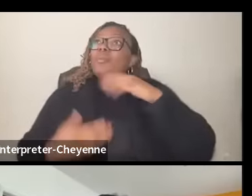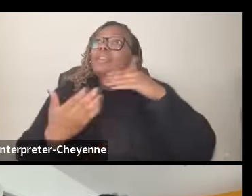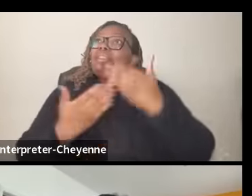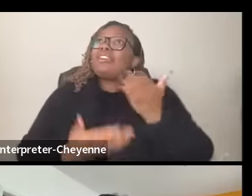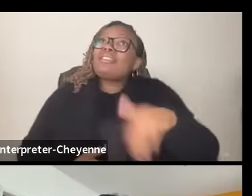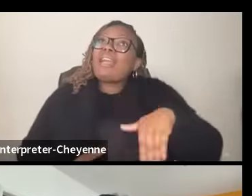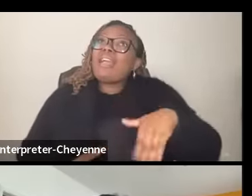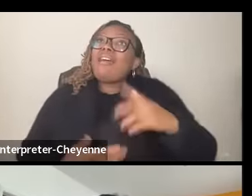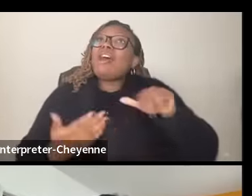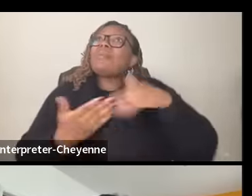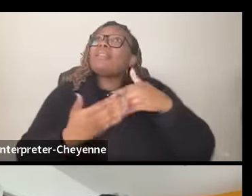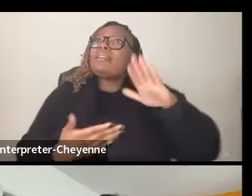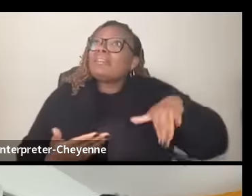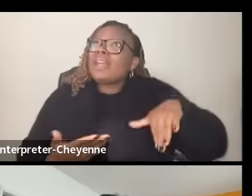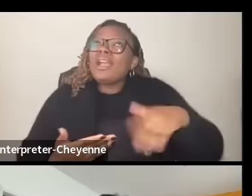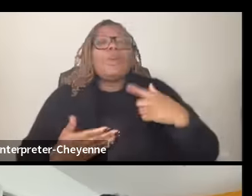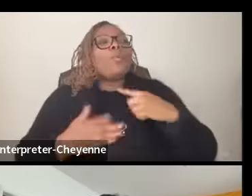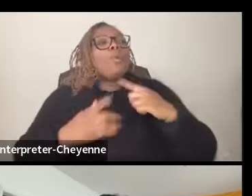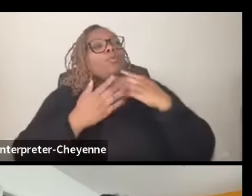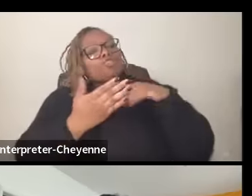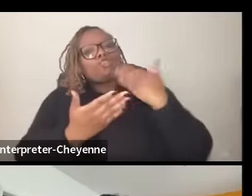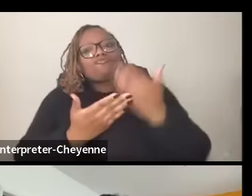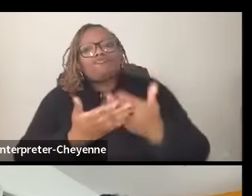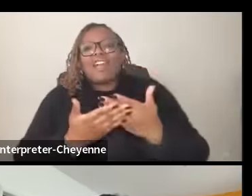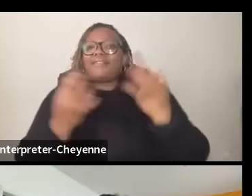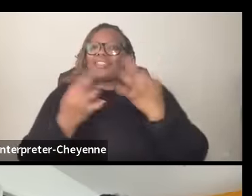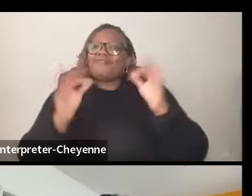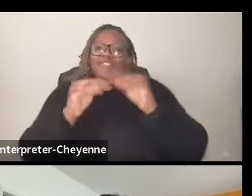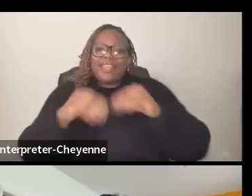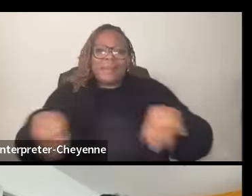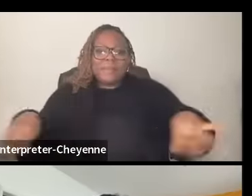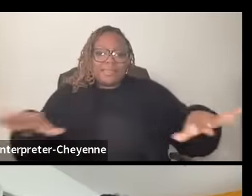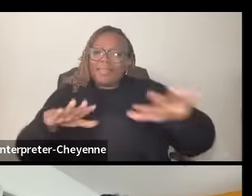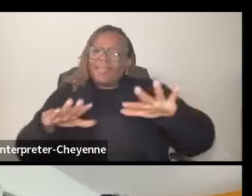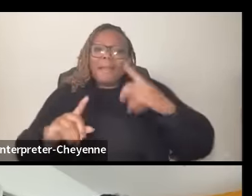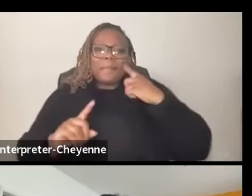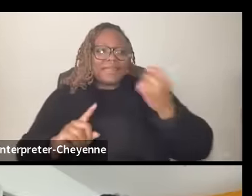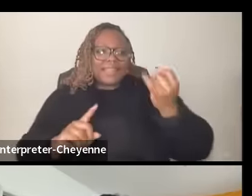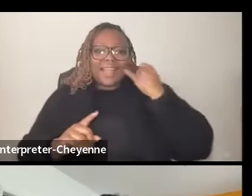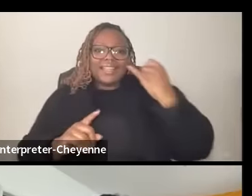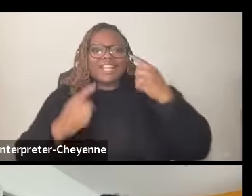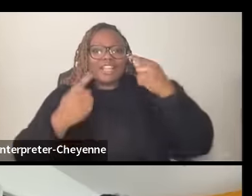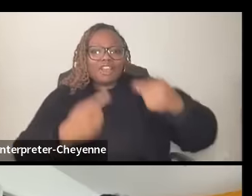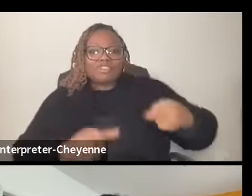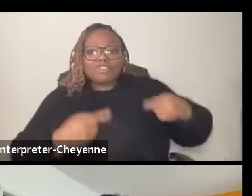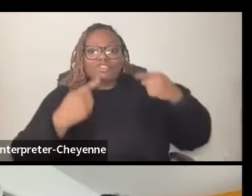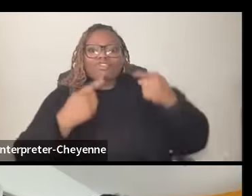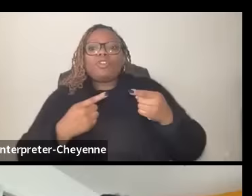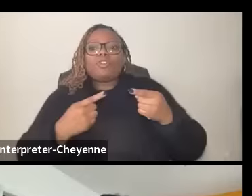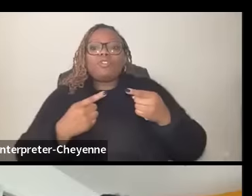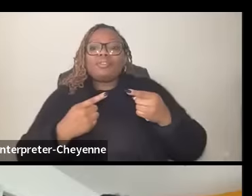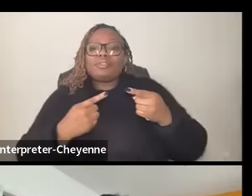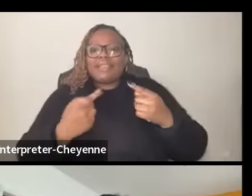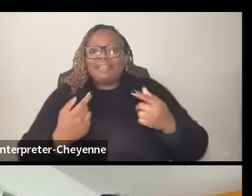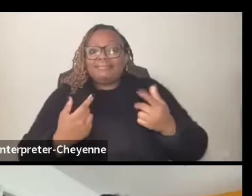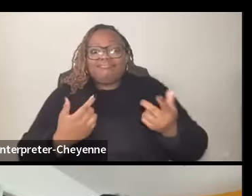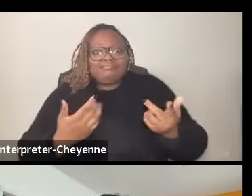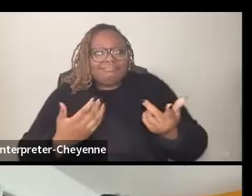to arrive at Freedom land but the idea that is that struggle is a way of life and that even when